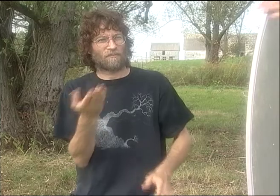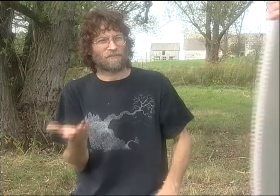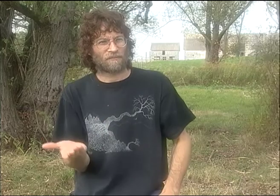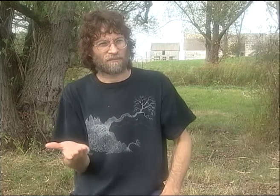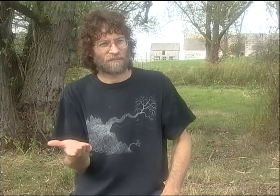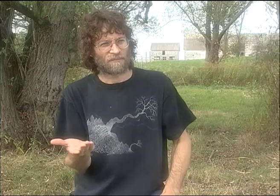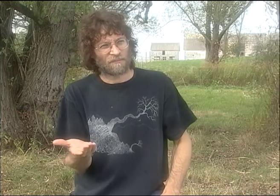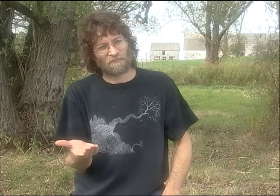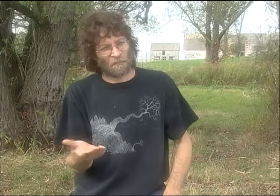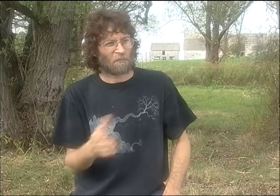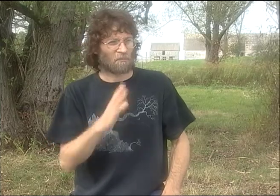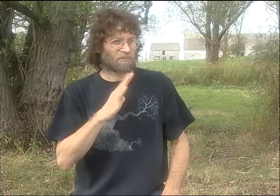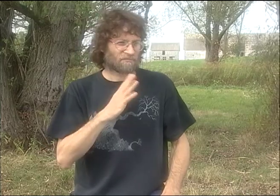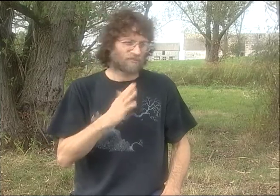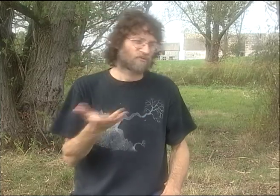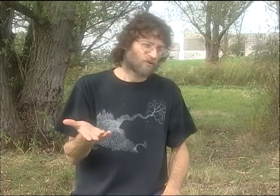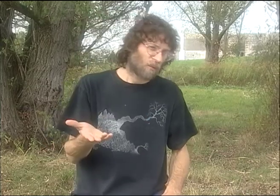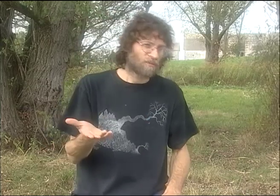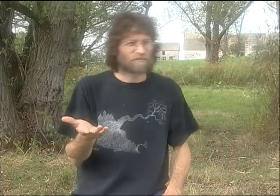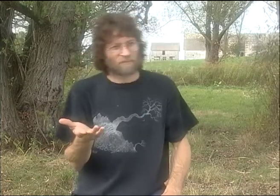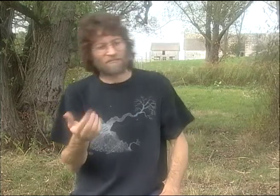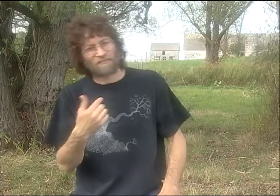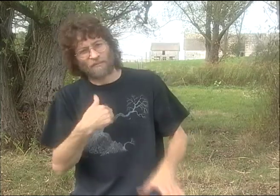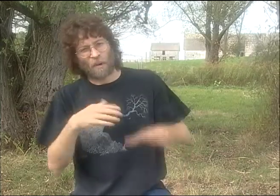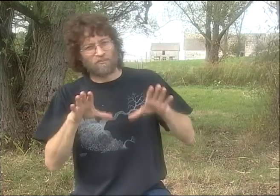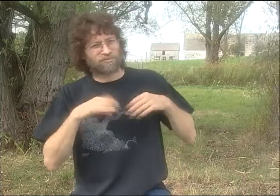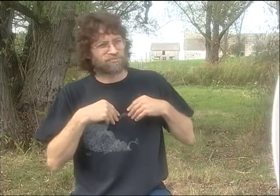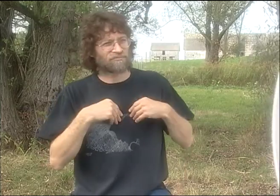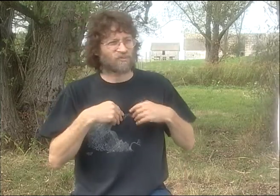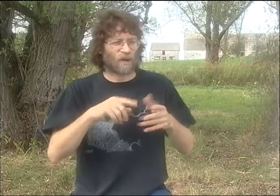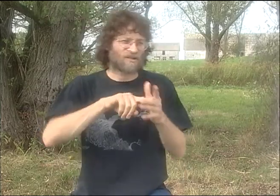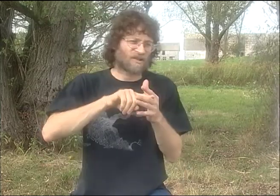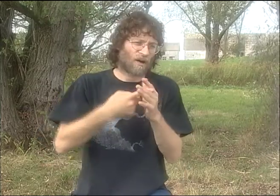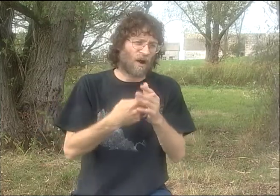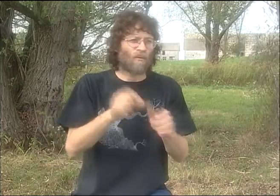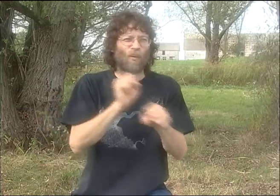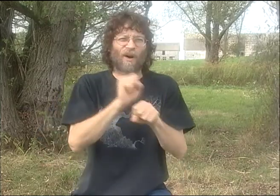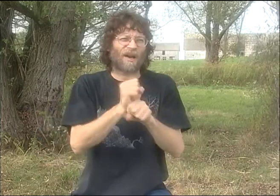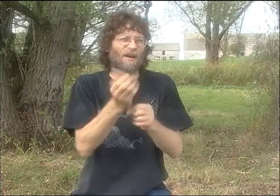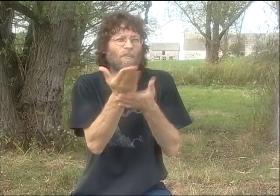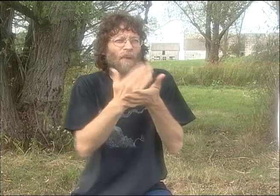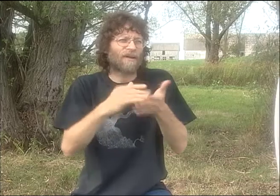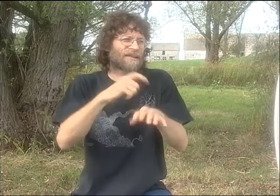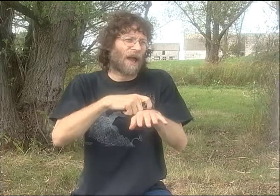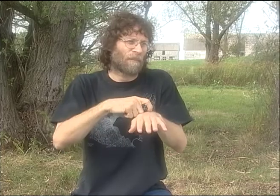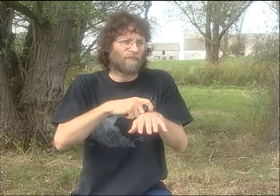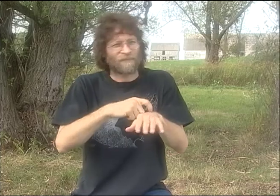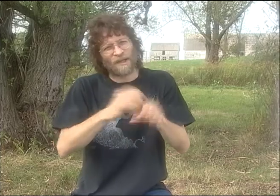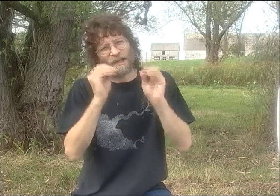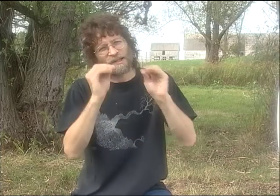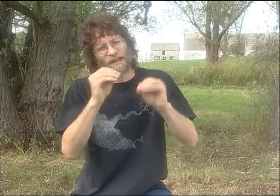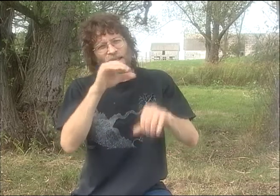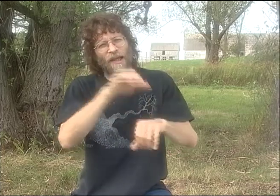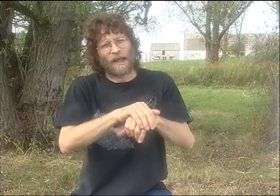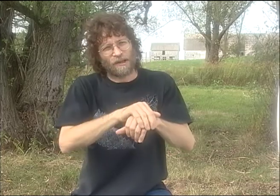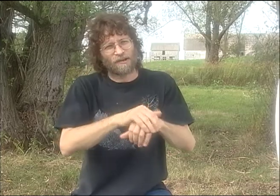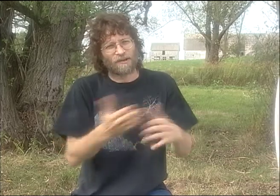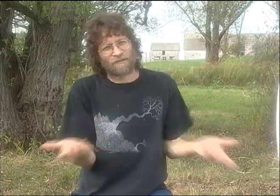AND THEN THEY OFFERED ME A JOB, WHICH WAS GREAT. SO I ACCEPTED THE POSITION. AND WHEN I STARTED, I JUST WORKED PART-TIME.